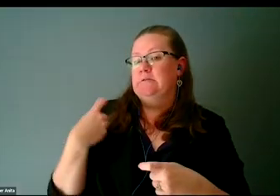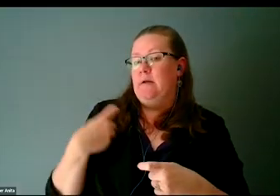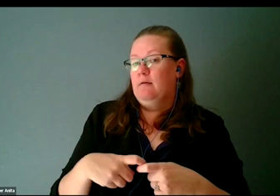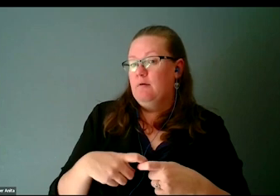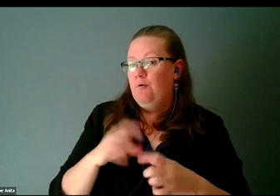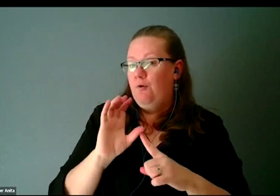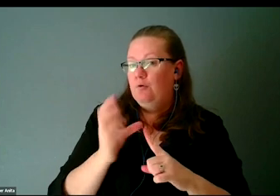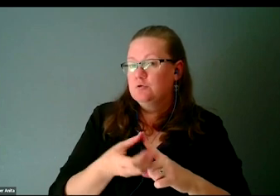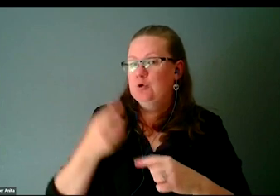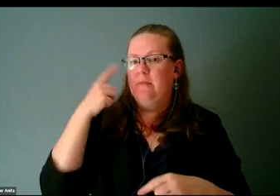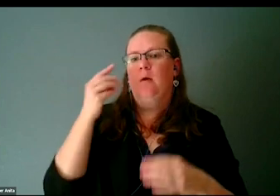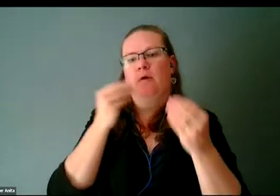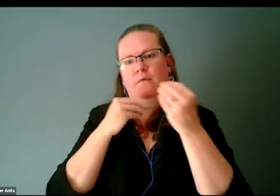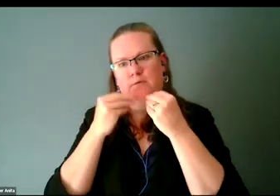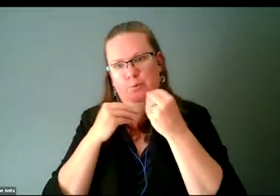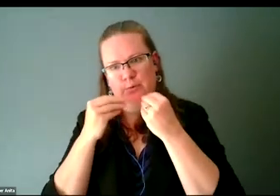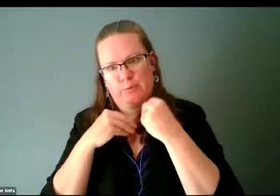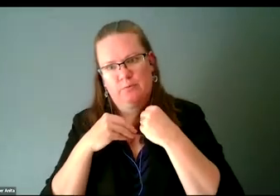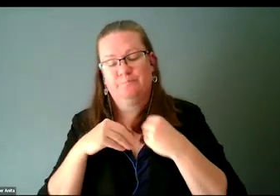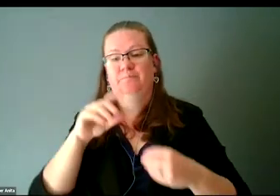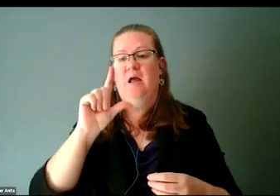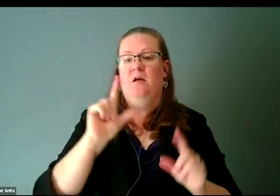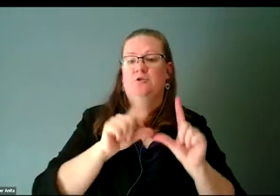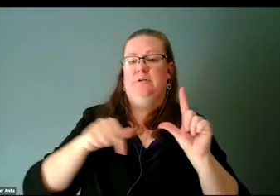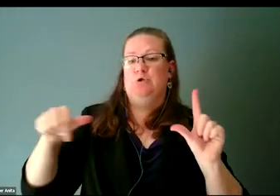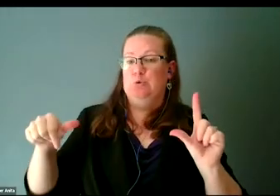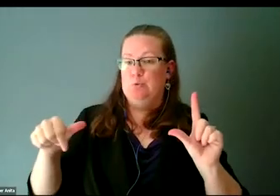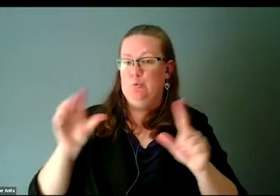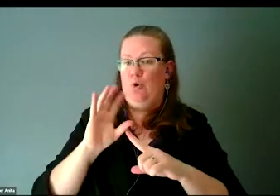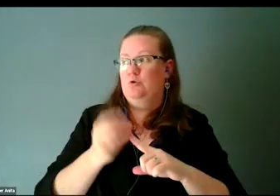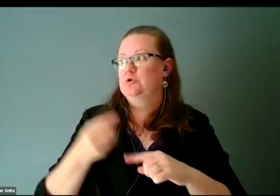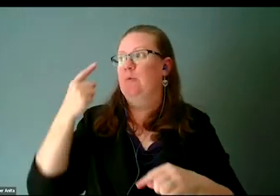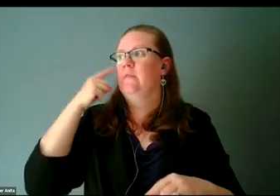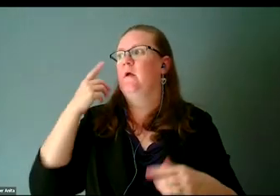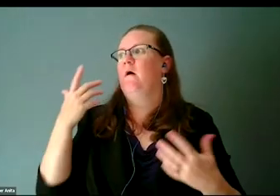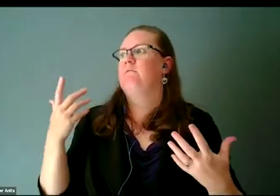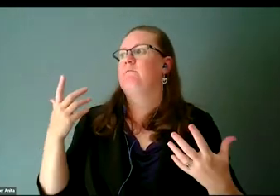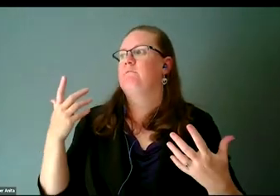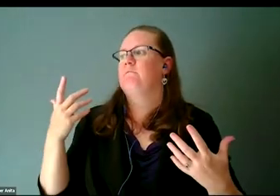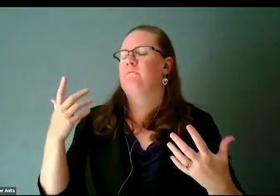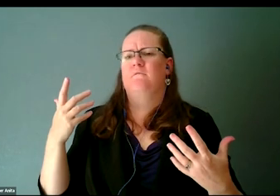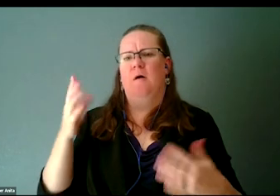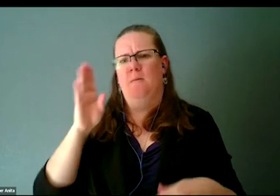When we think of LGBTQ culture, we think of the boldness, the colors, the brightness.